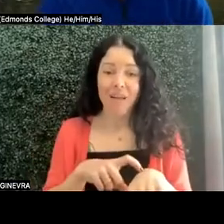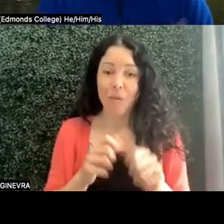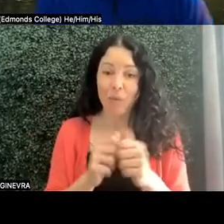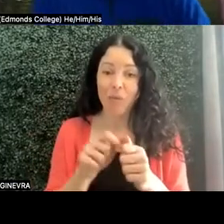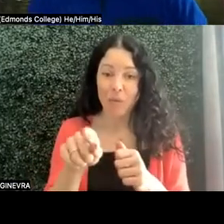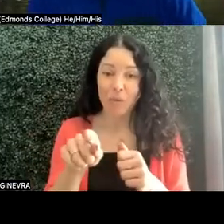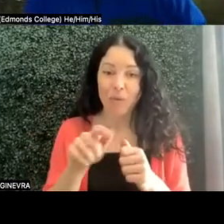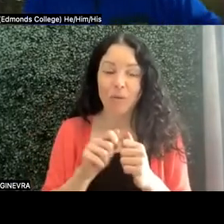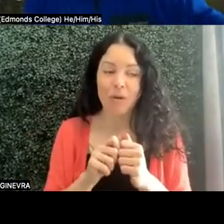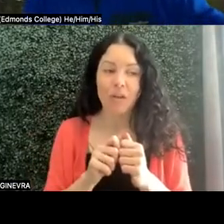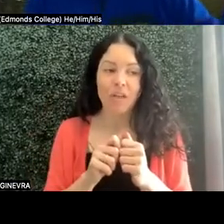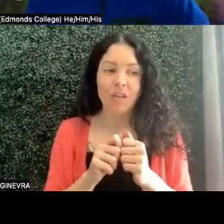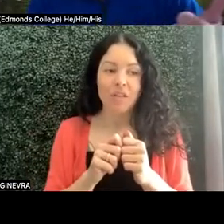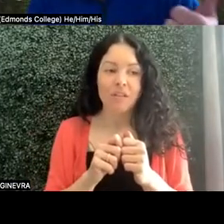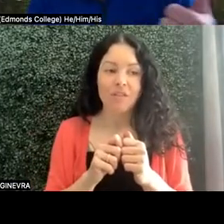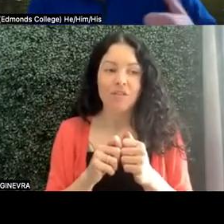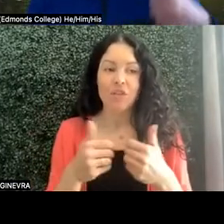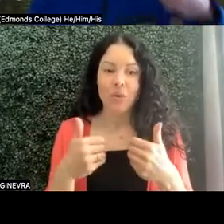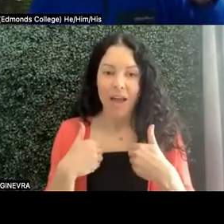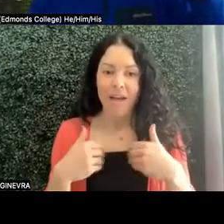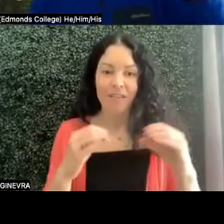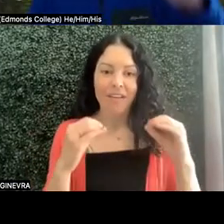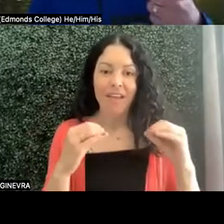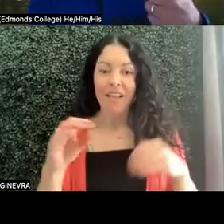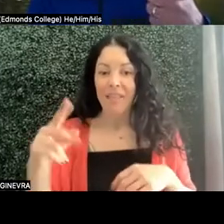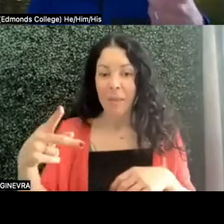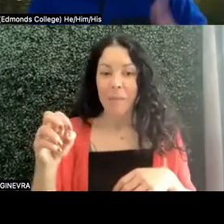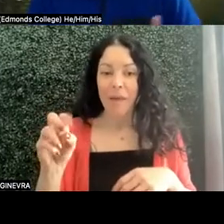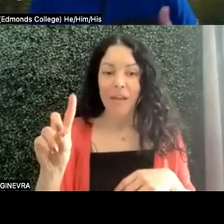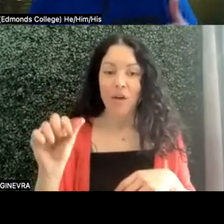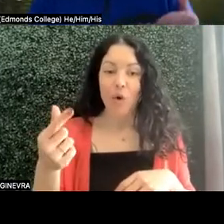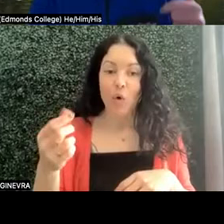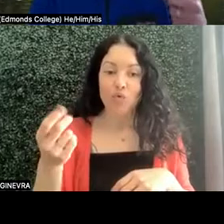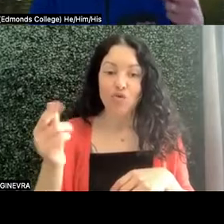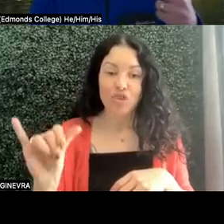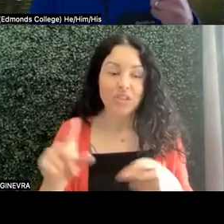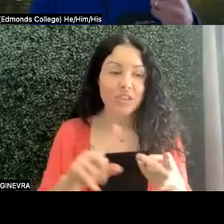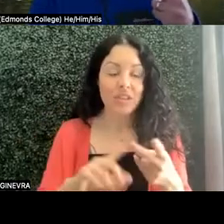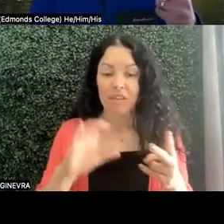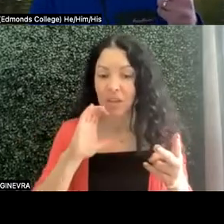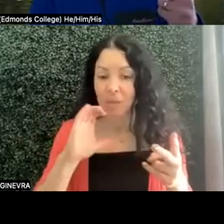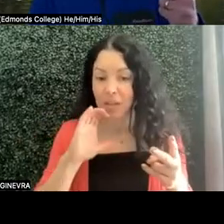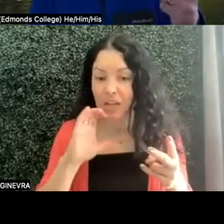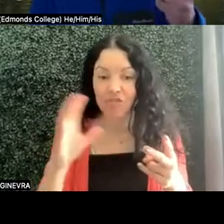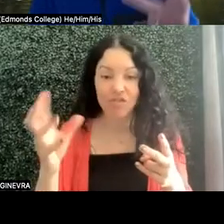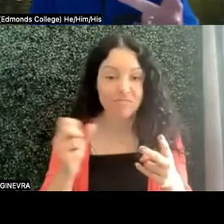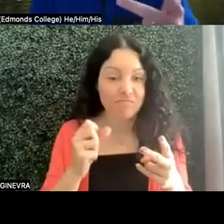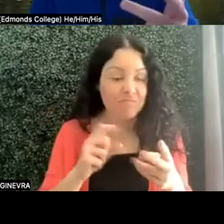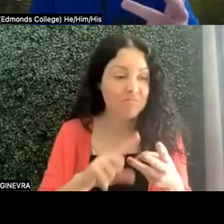So you've gotten the pedagogy, you've gotten the communication, you've gotten the student real story.